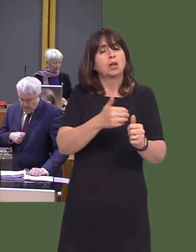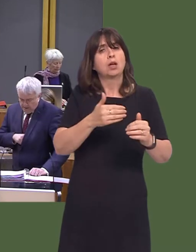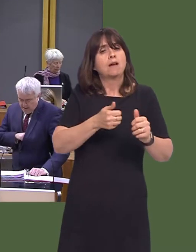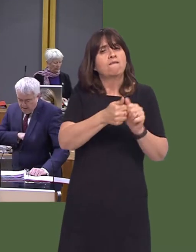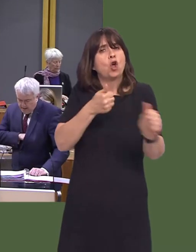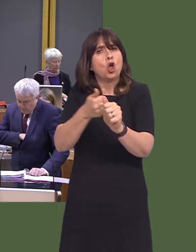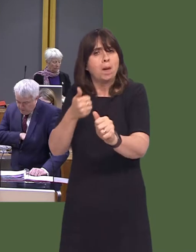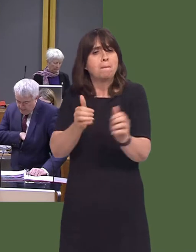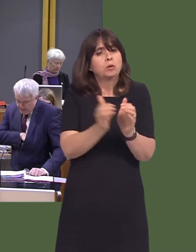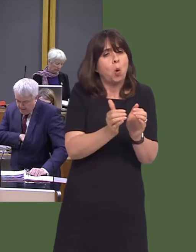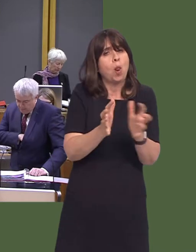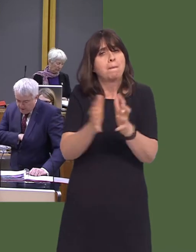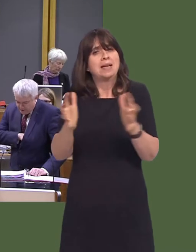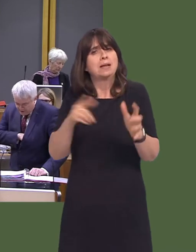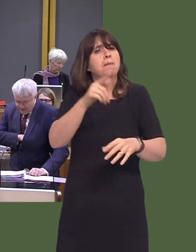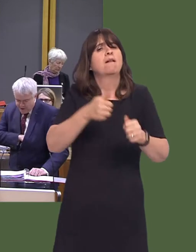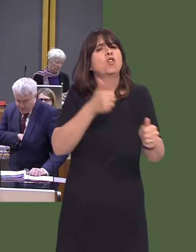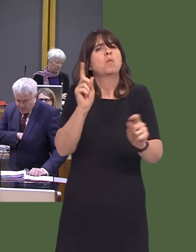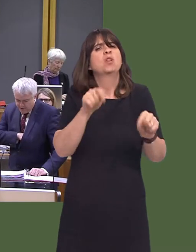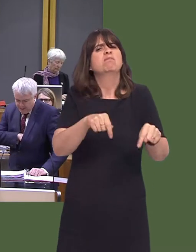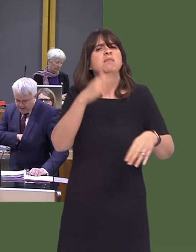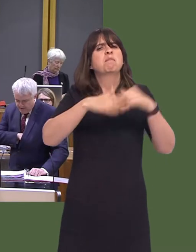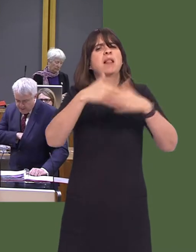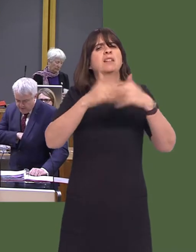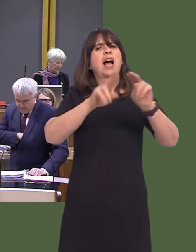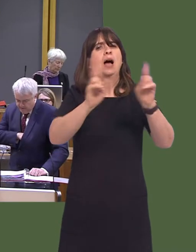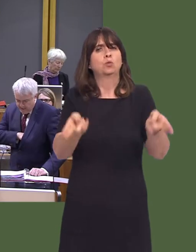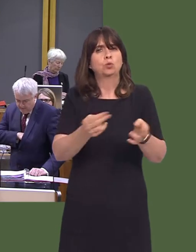Carwyn Jones AM: There are many products to support the sector. For example, through the